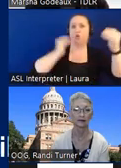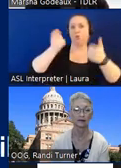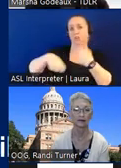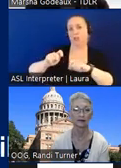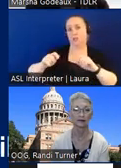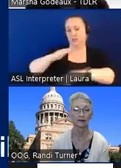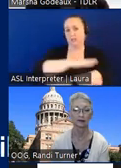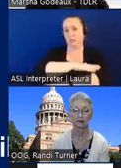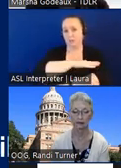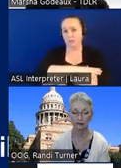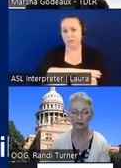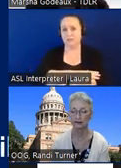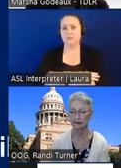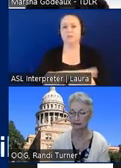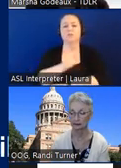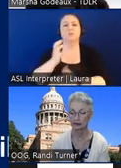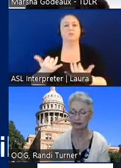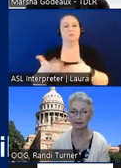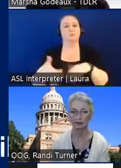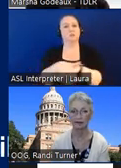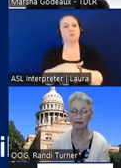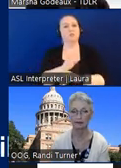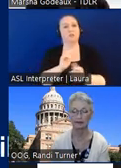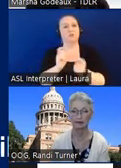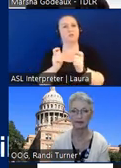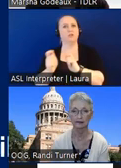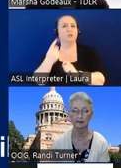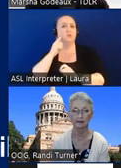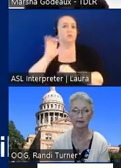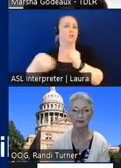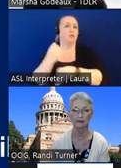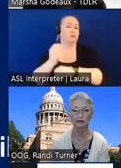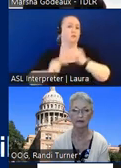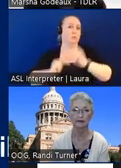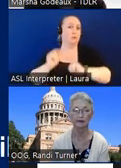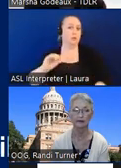are being covered in revisions to the international building code so adult changing